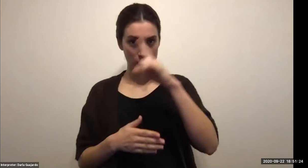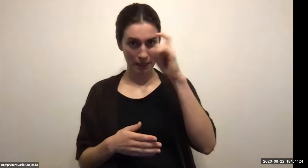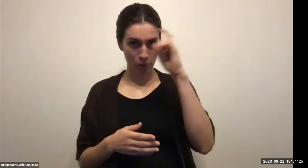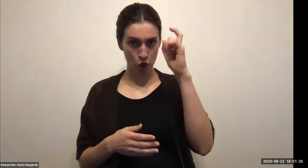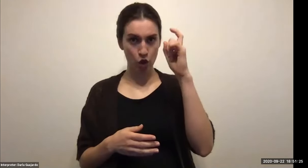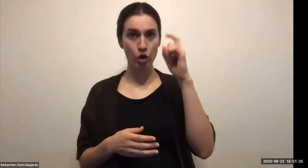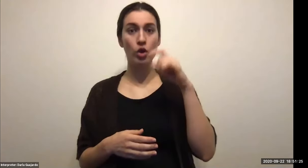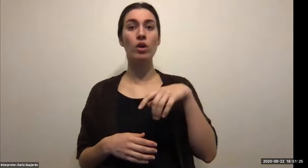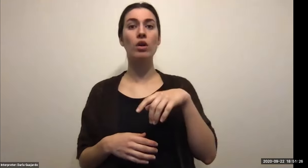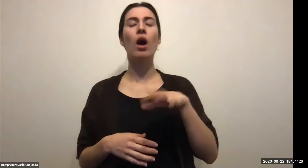Keith Wolling: The more interviews you go